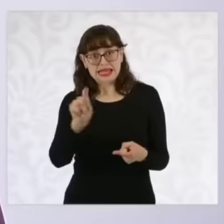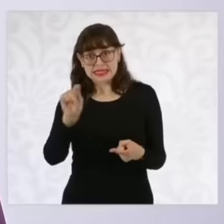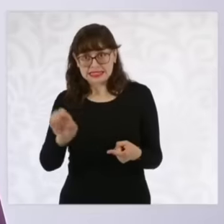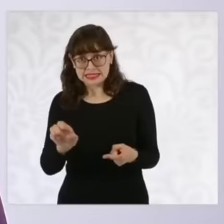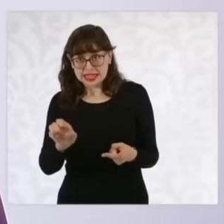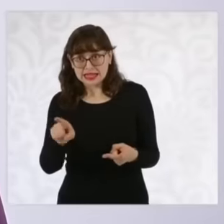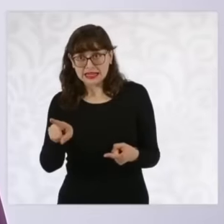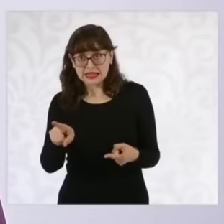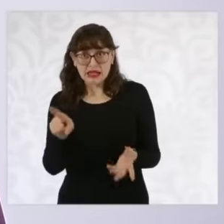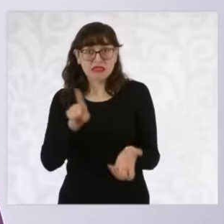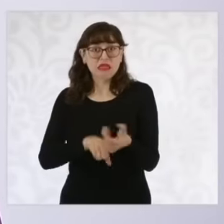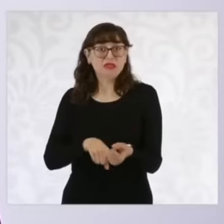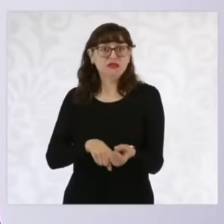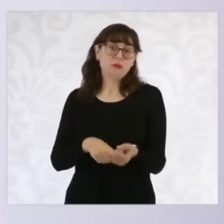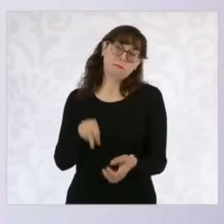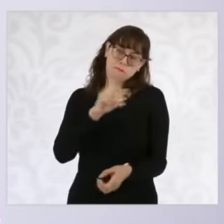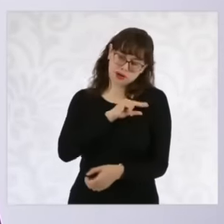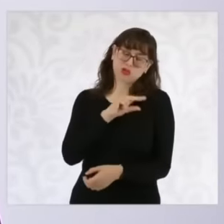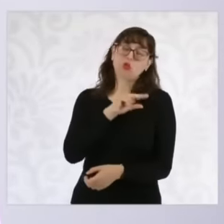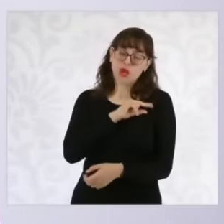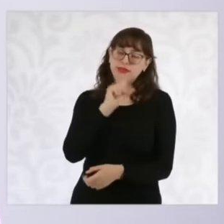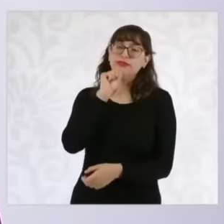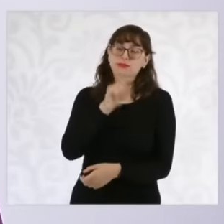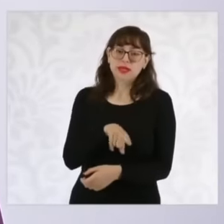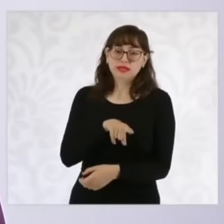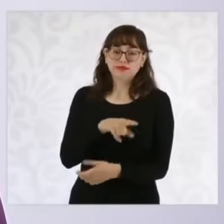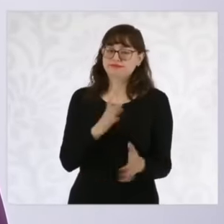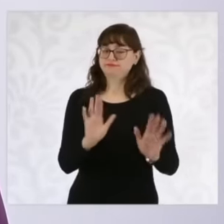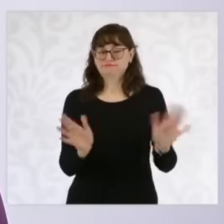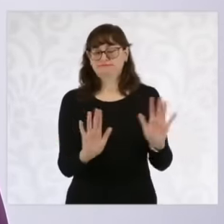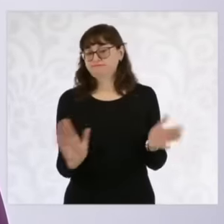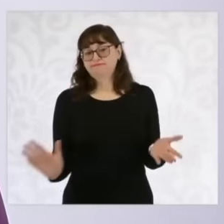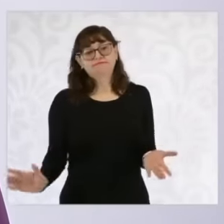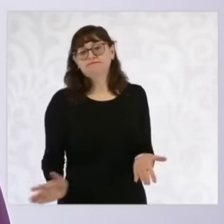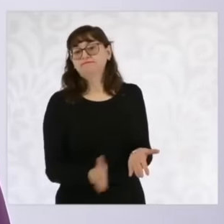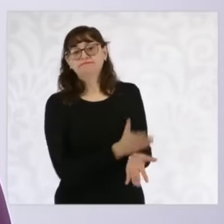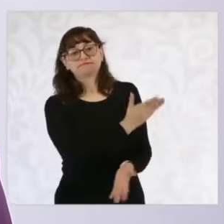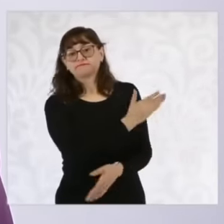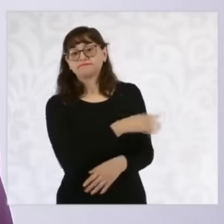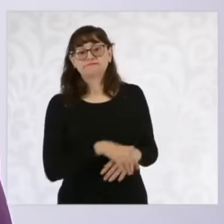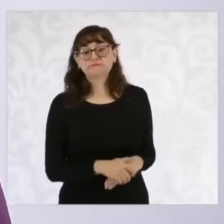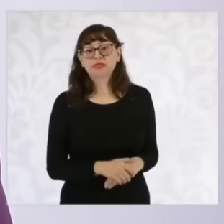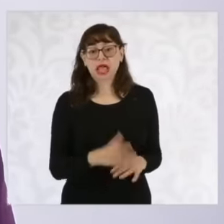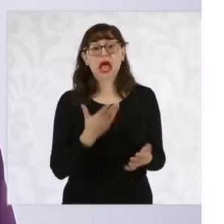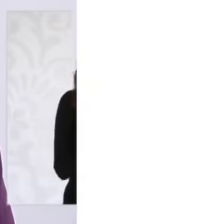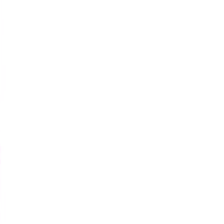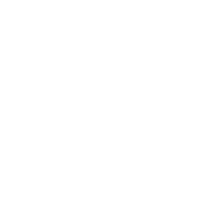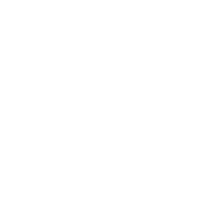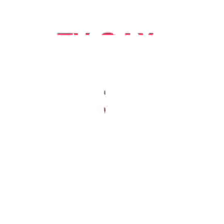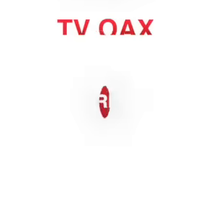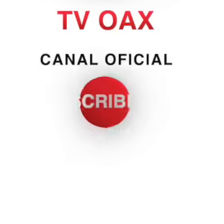daycare centers and now we want to enter a scheme as part of this called the